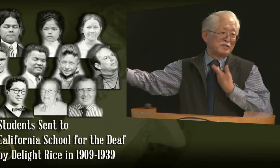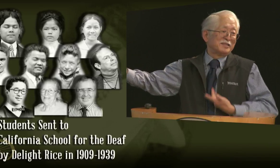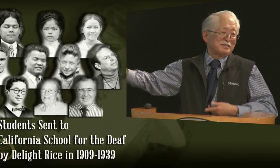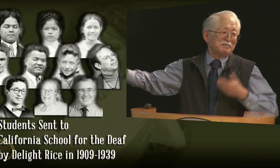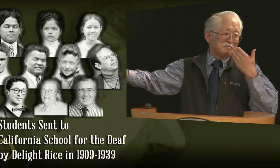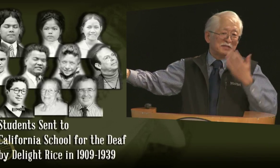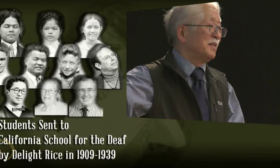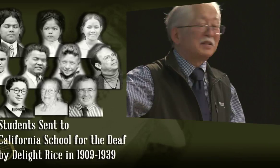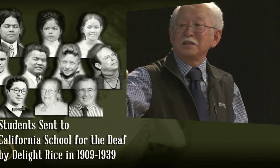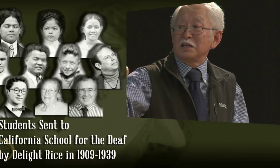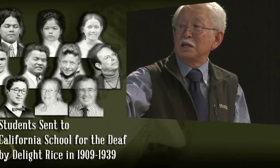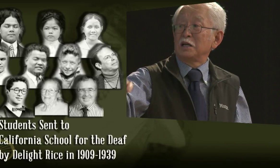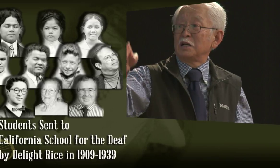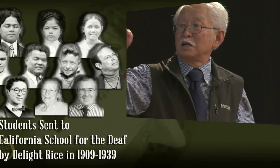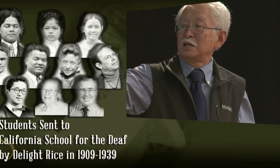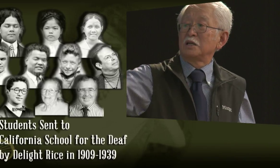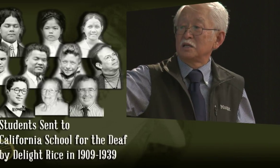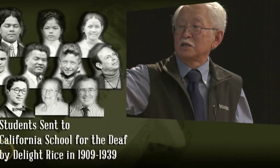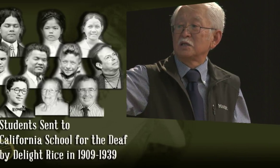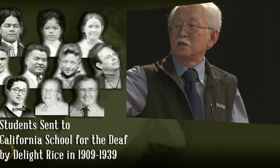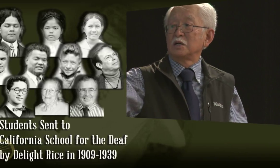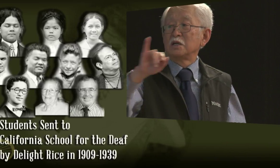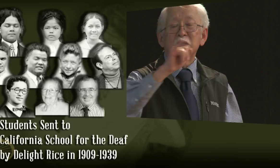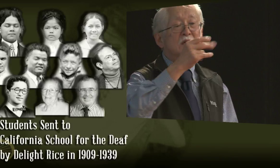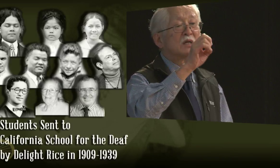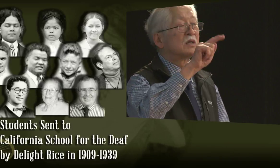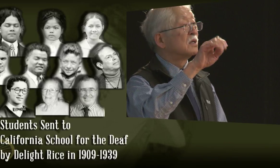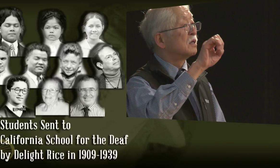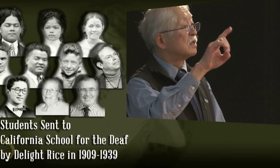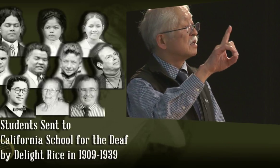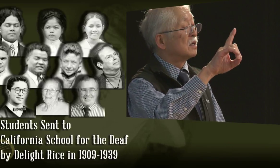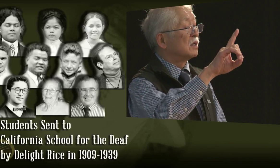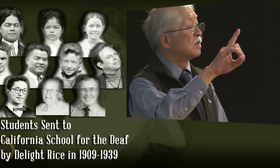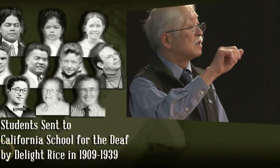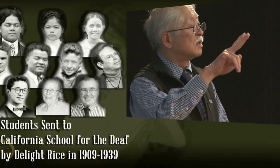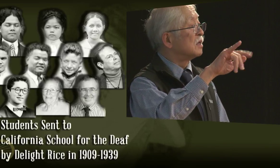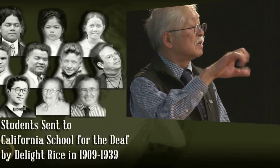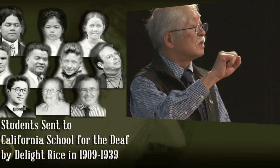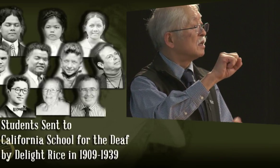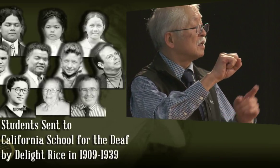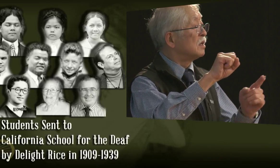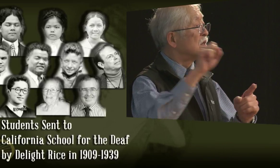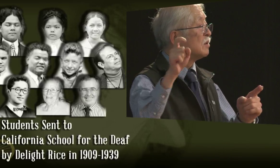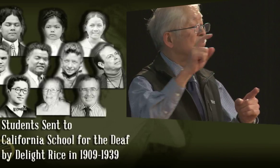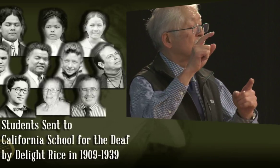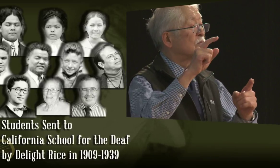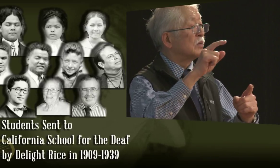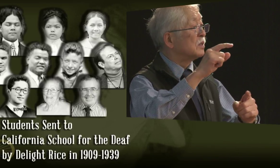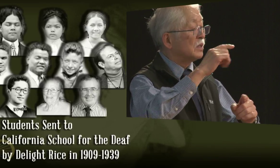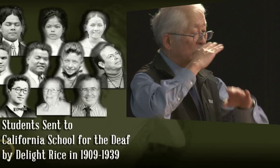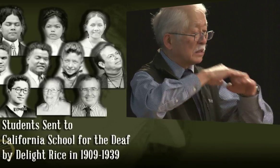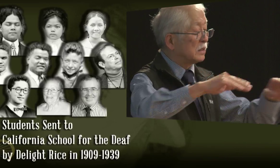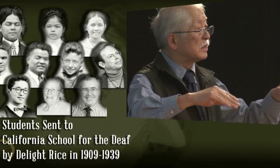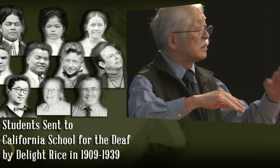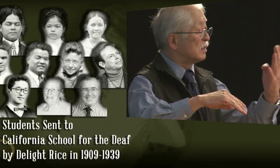despite his humble beginnings. And next is me, of course. We have Jeanette Davis, the third picture here.